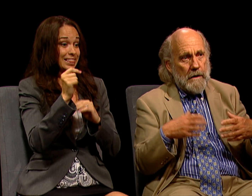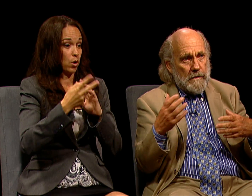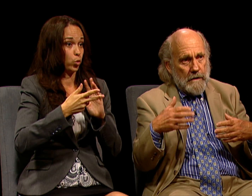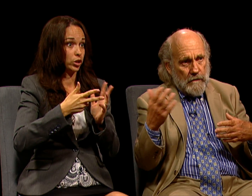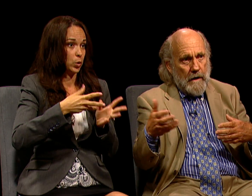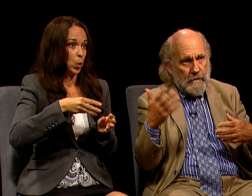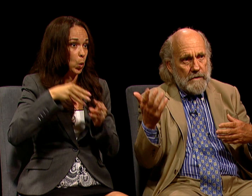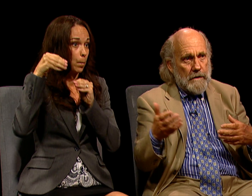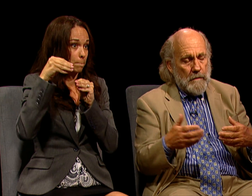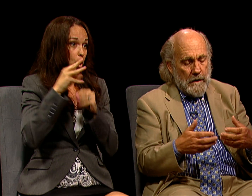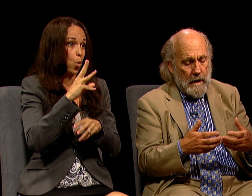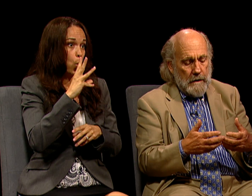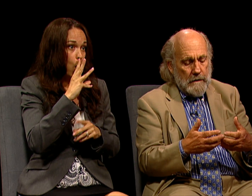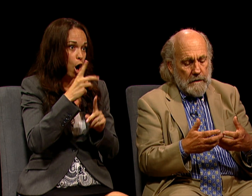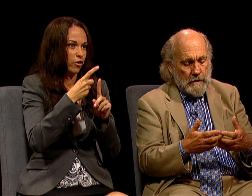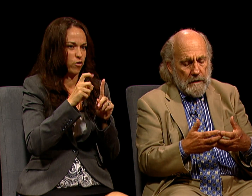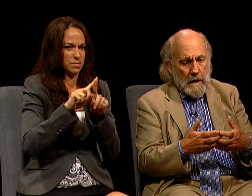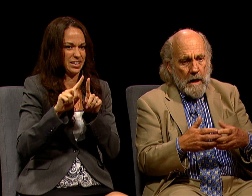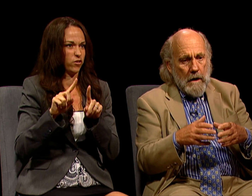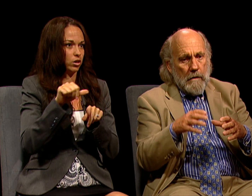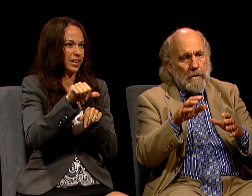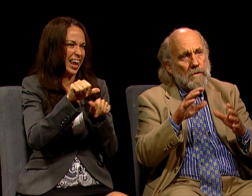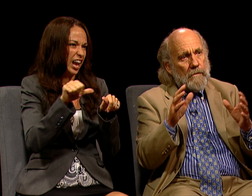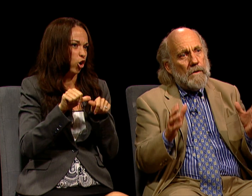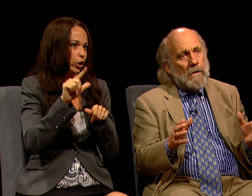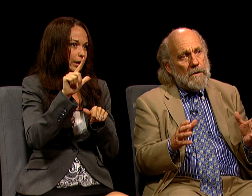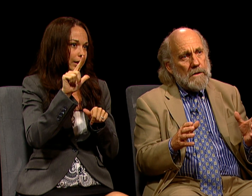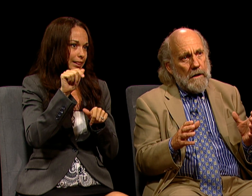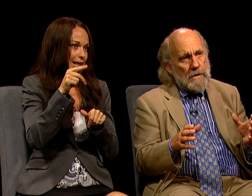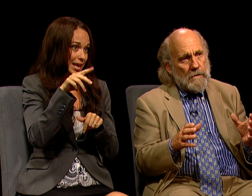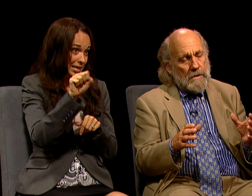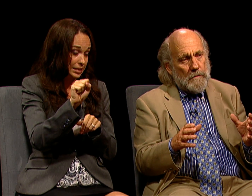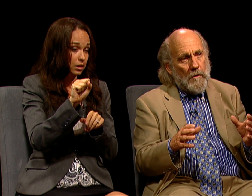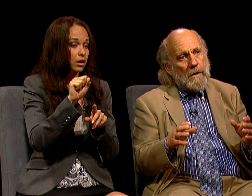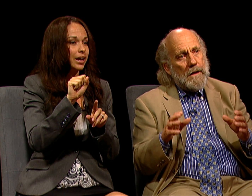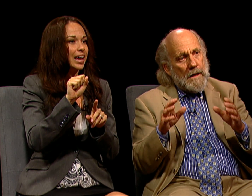LAKE TRAVIS, LAKE BUCHANAN, ET CETERA. IT SORT OF ILLUSTRATES THE POINT.